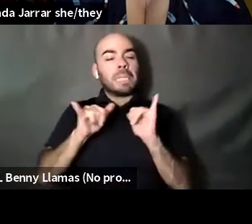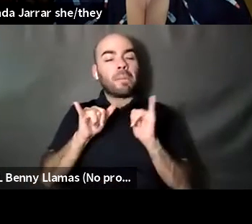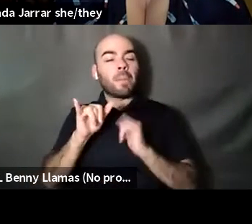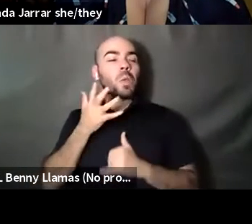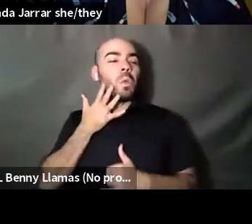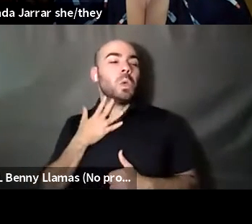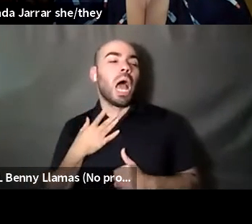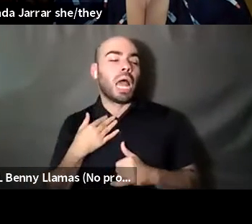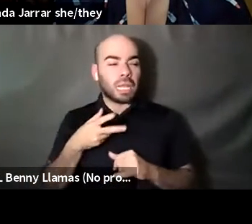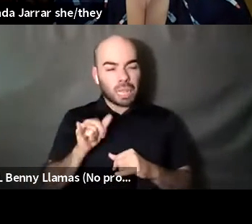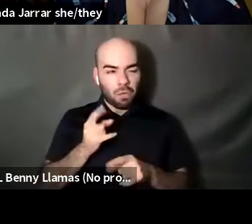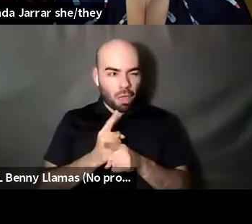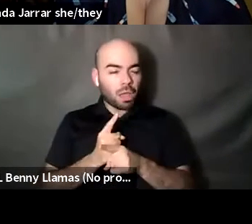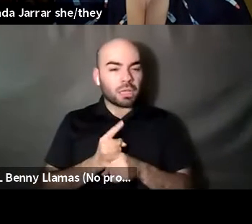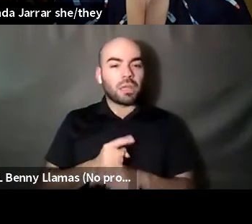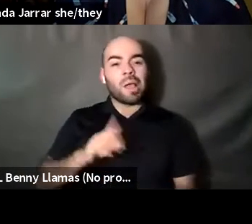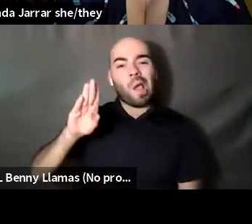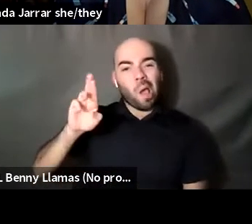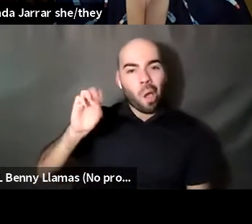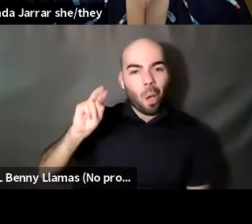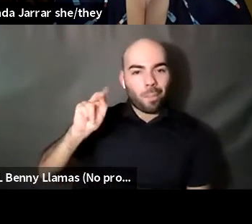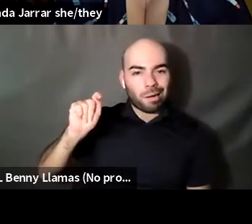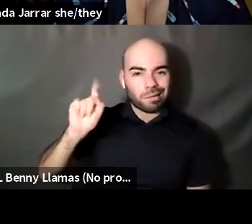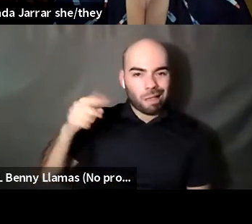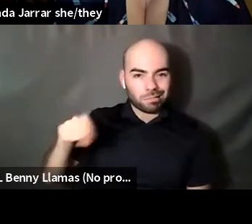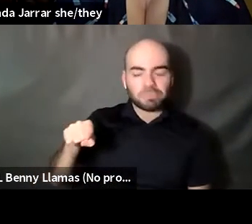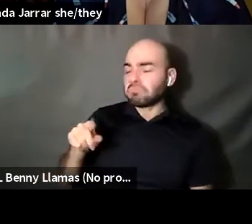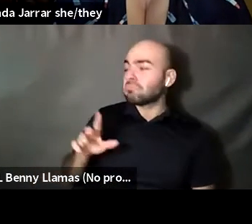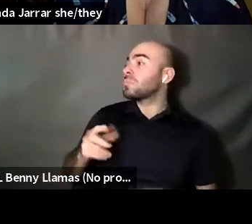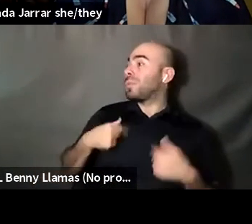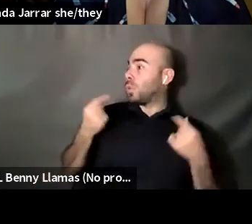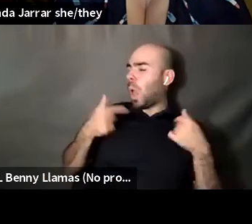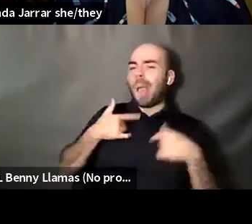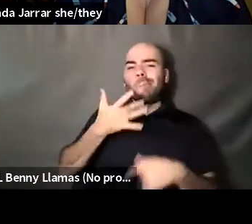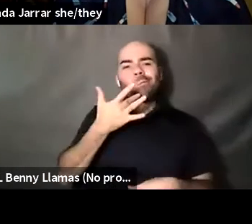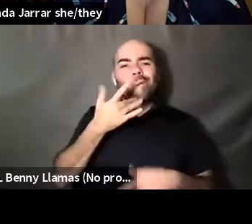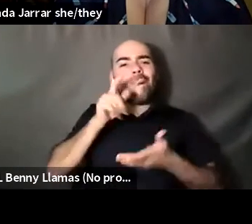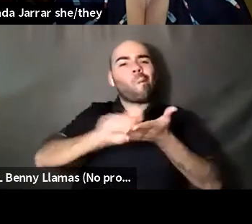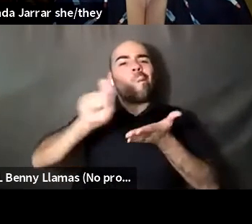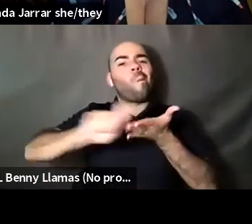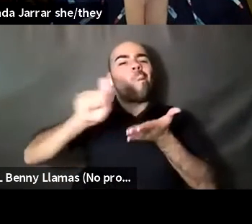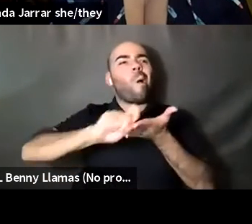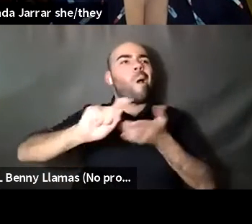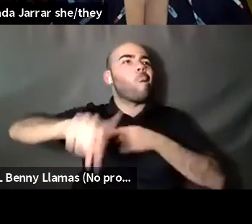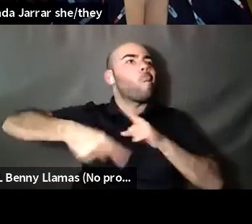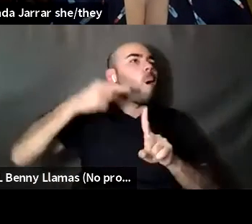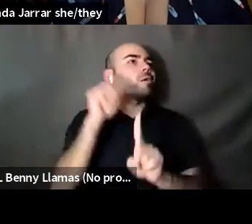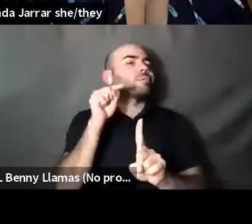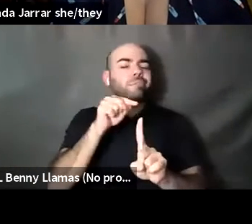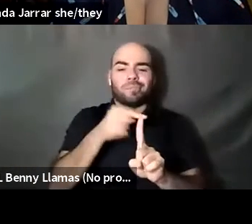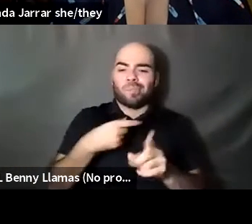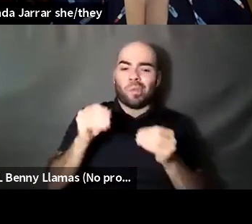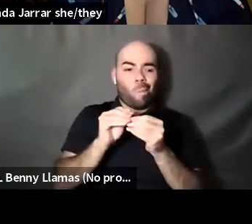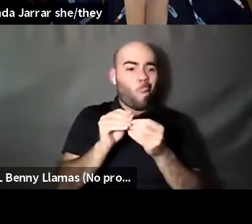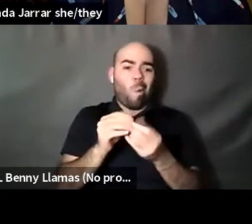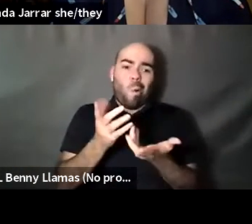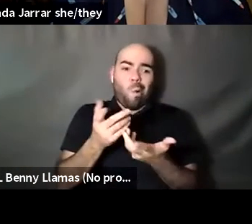Brontez Purnell: No. Yeah. Um, I like writing about kind of the occupational hazards of sex right